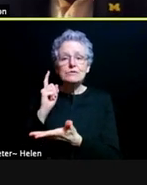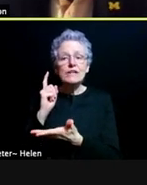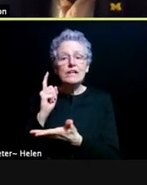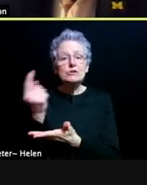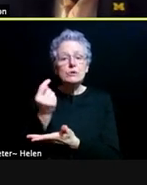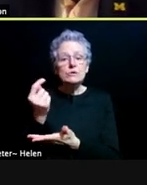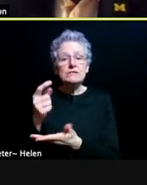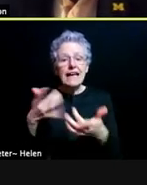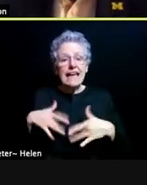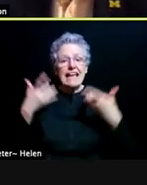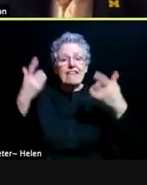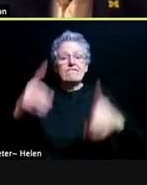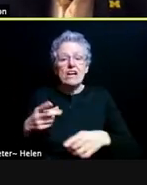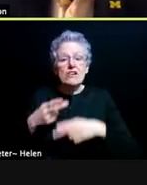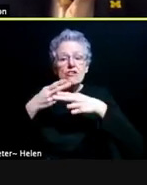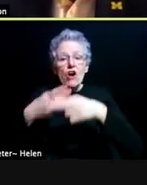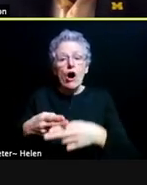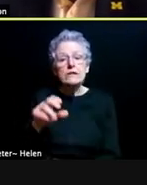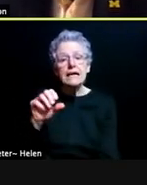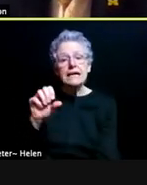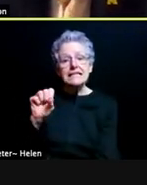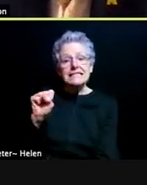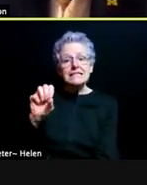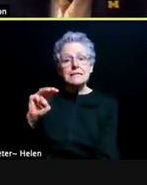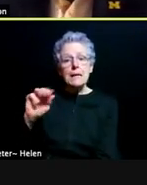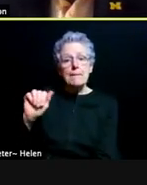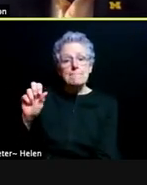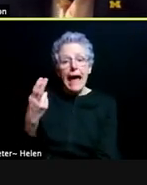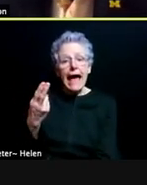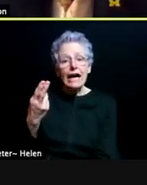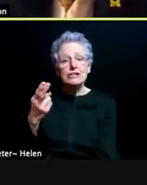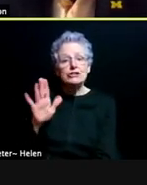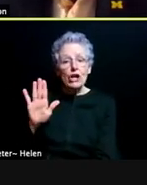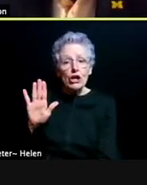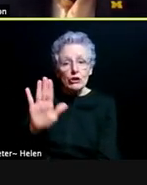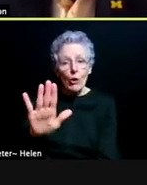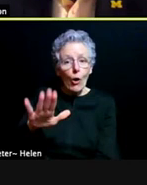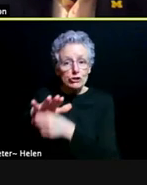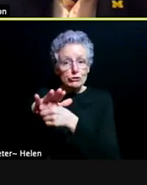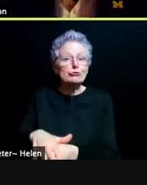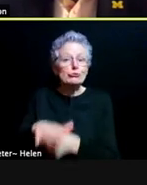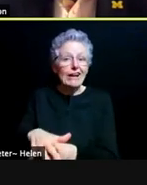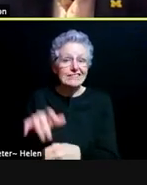Yes, I did say Smash Your Stress. And this is actually a wellness activity.